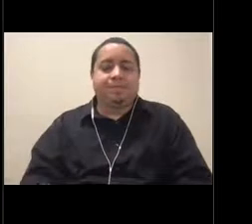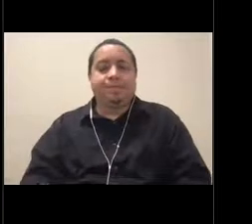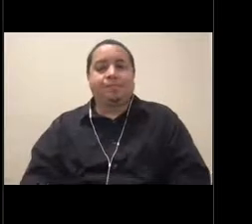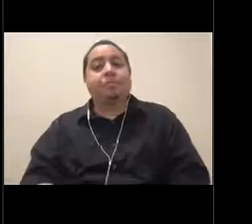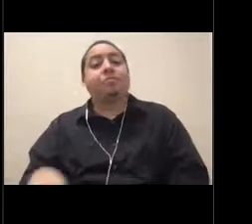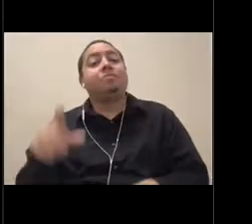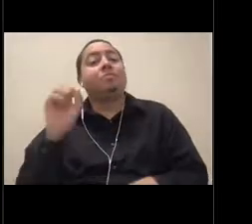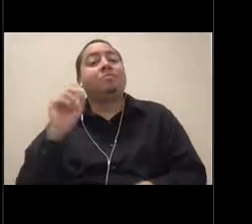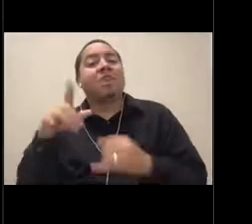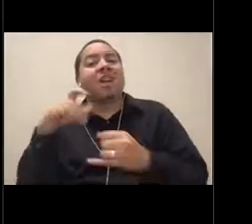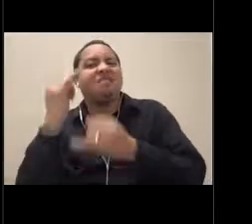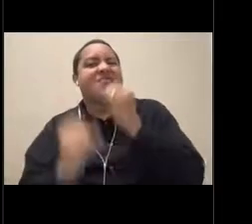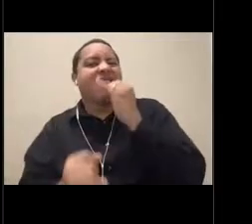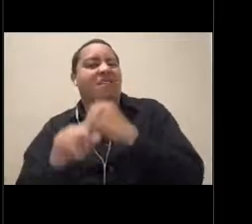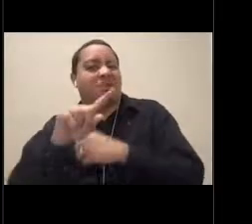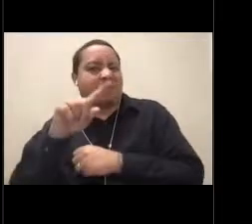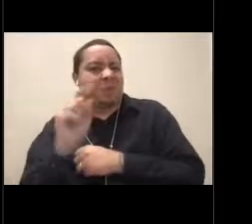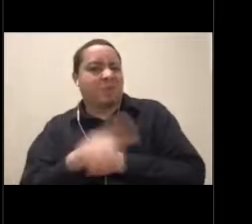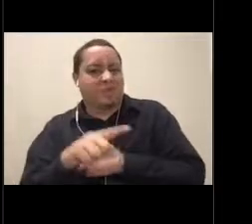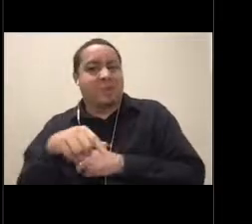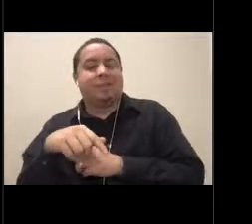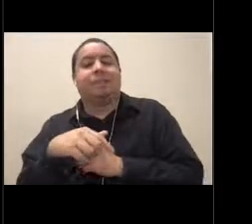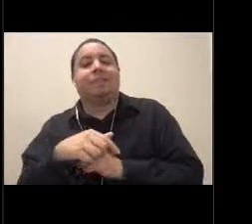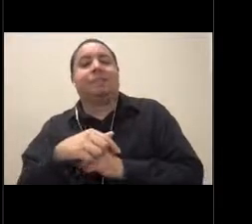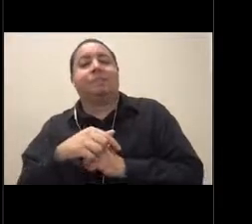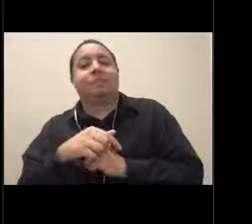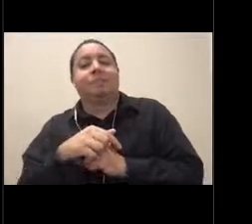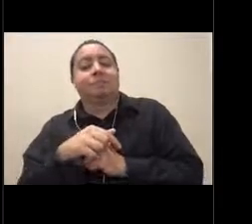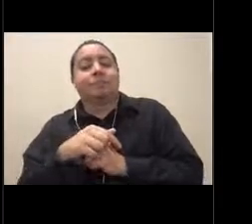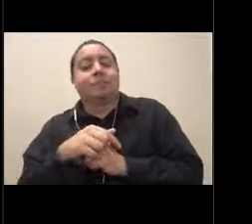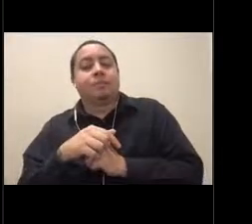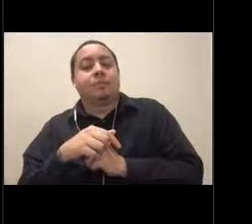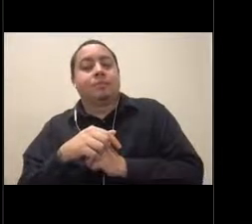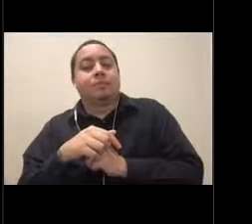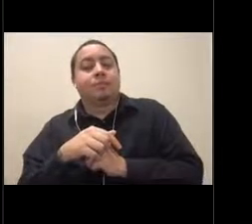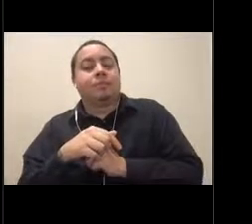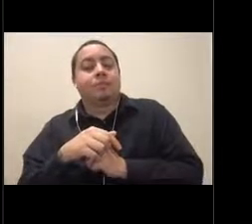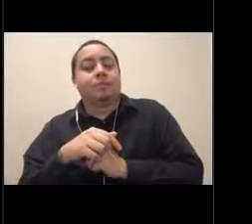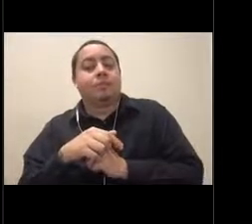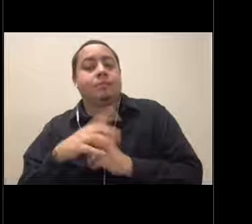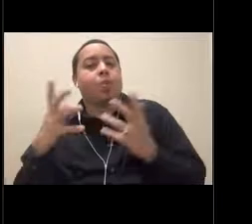That was a great answer, by the way. One more question is what eats kelp?